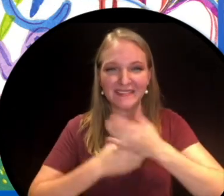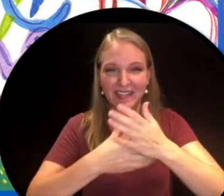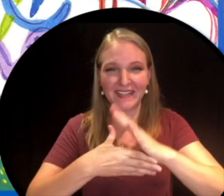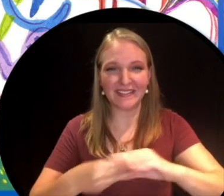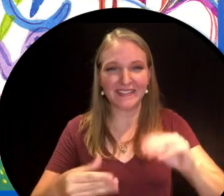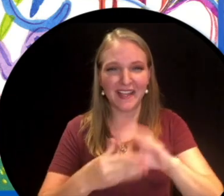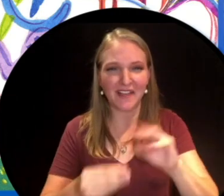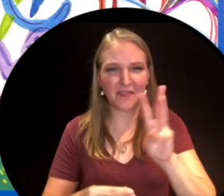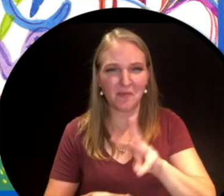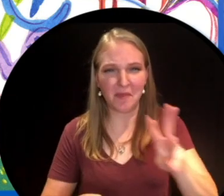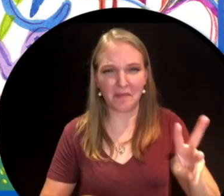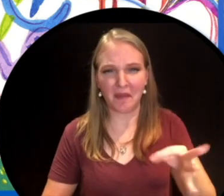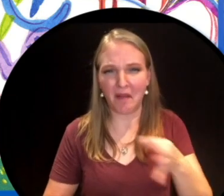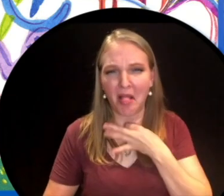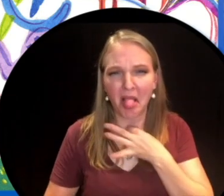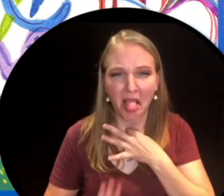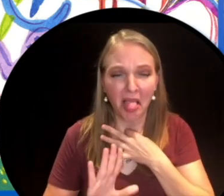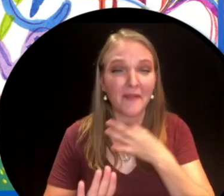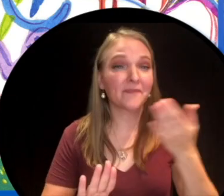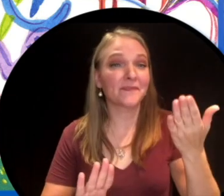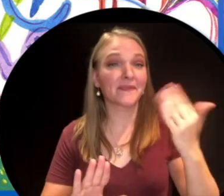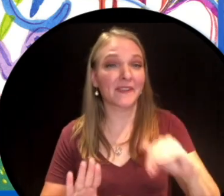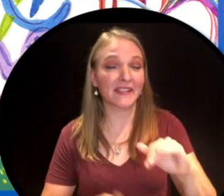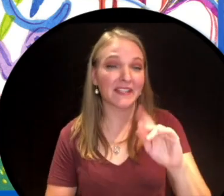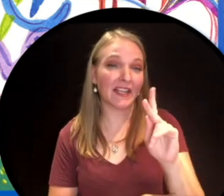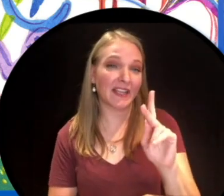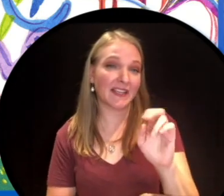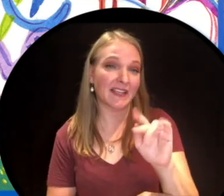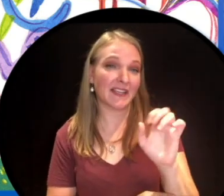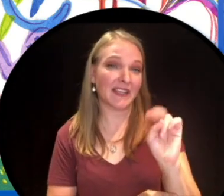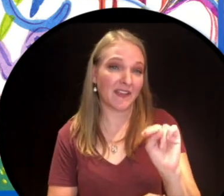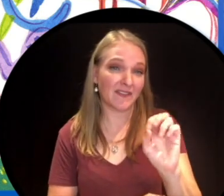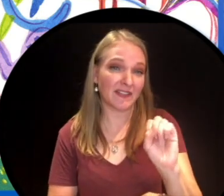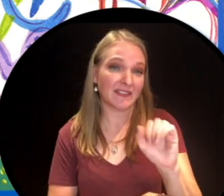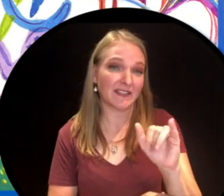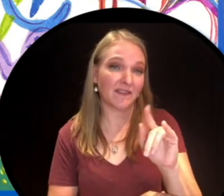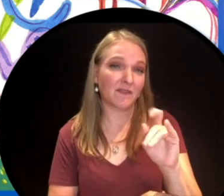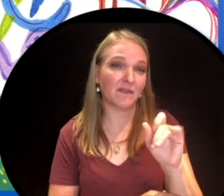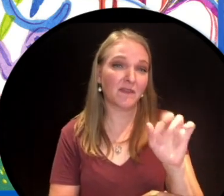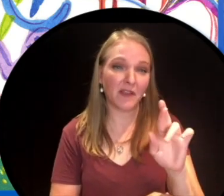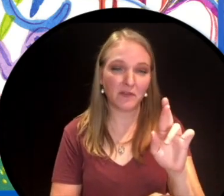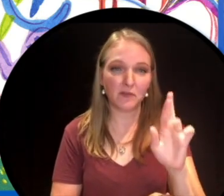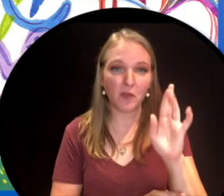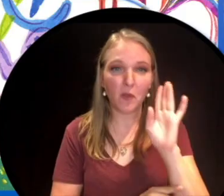Up next, Kevin Sylvester is going to take us on a little journey to follow our stuff.